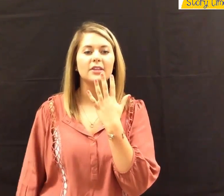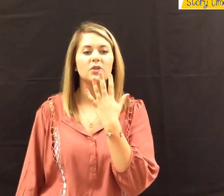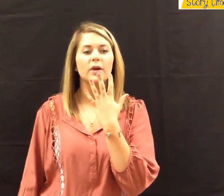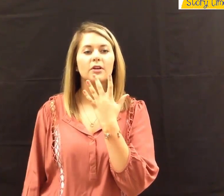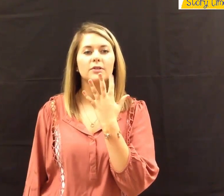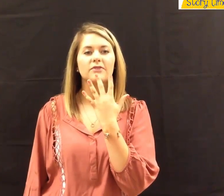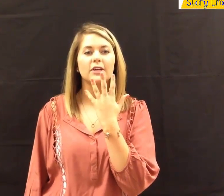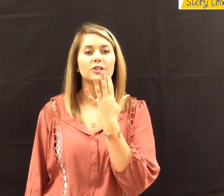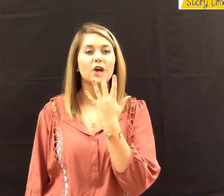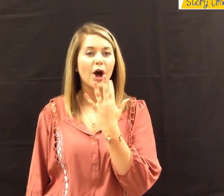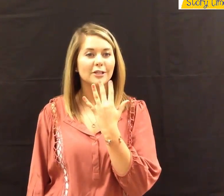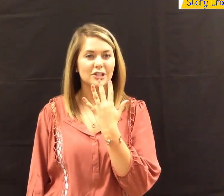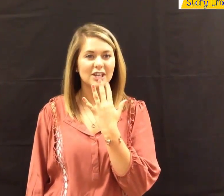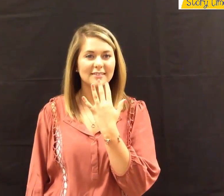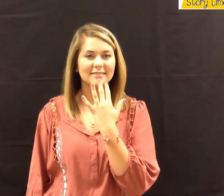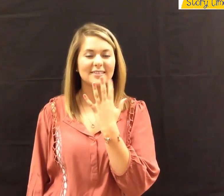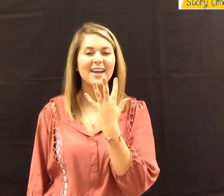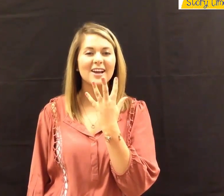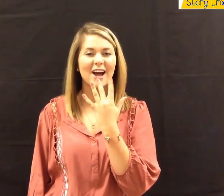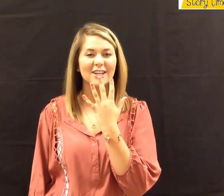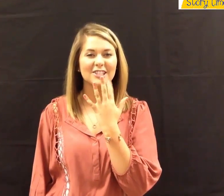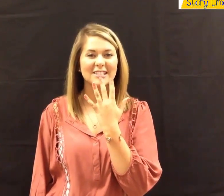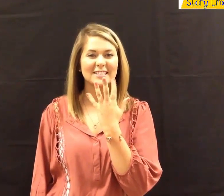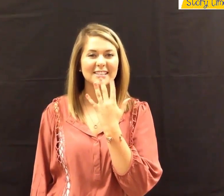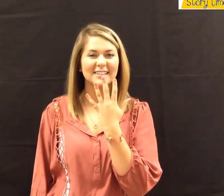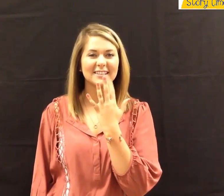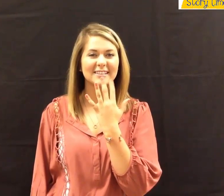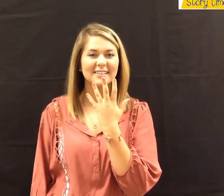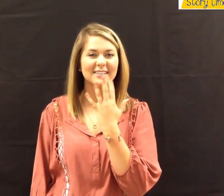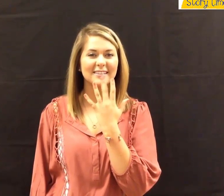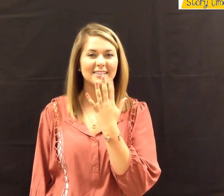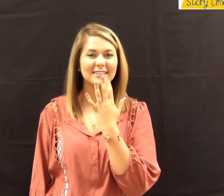Then you wiggle those fingers on your chin. "Colors."